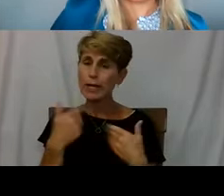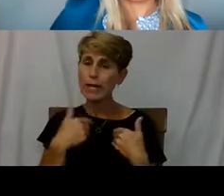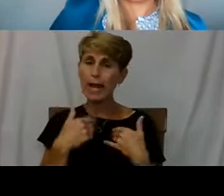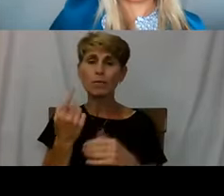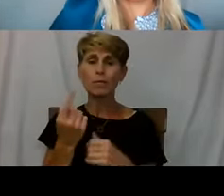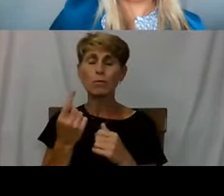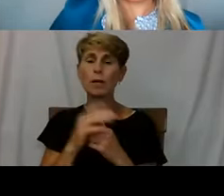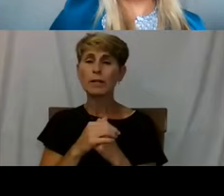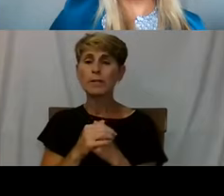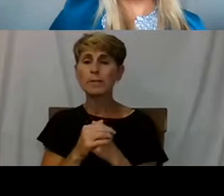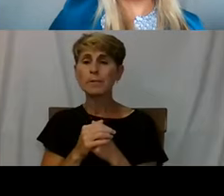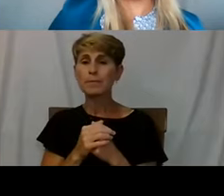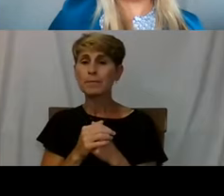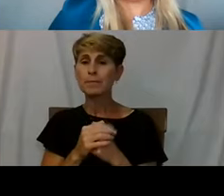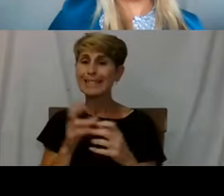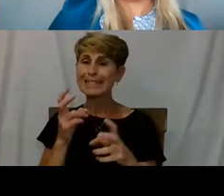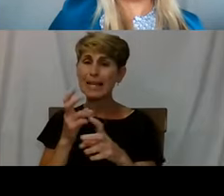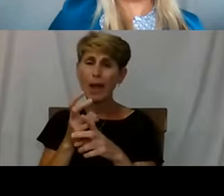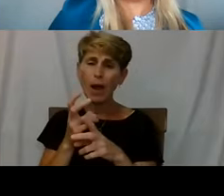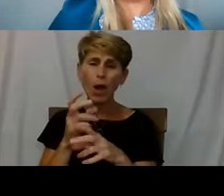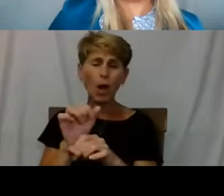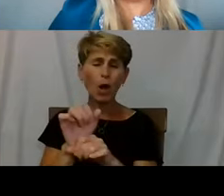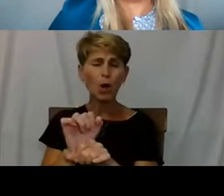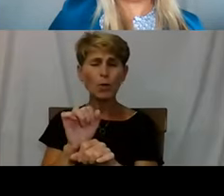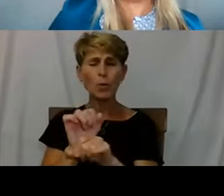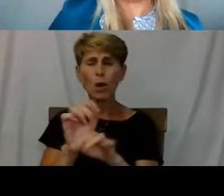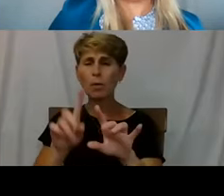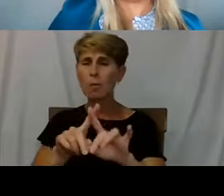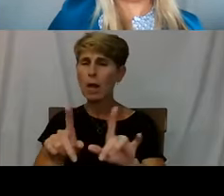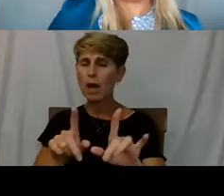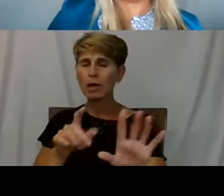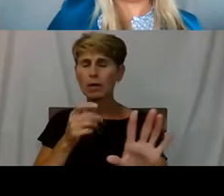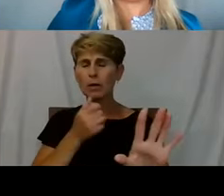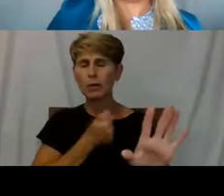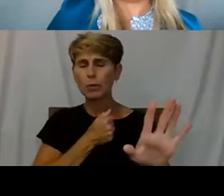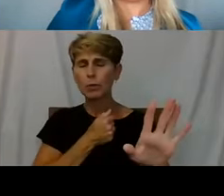It's hard work but I love it. I'm in my dream job.